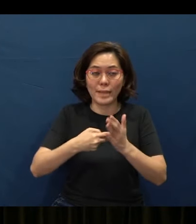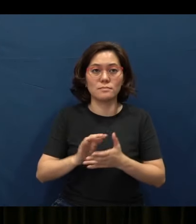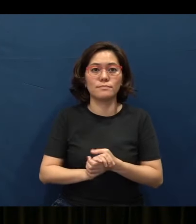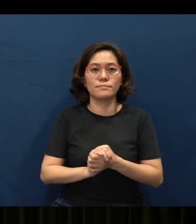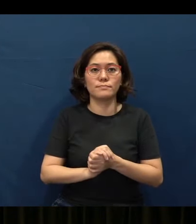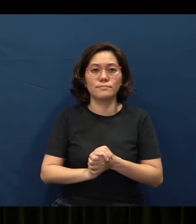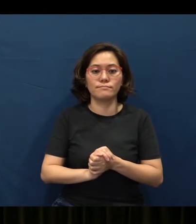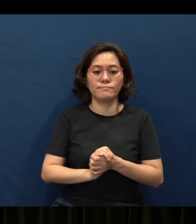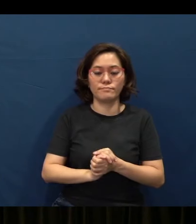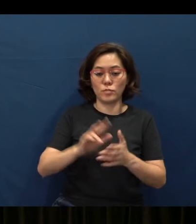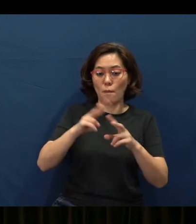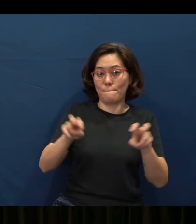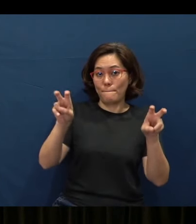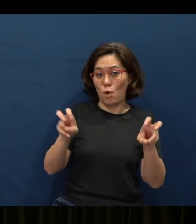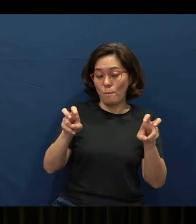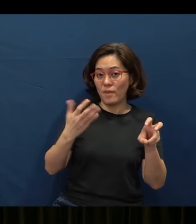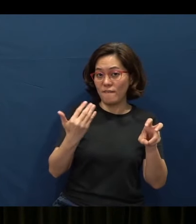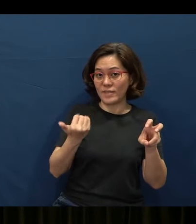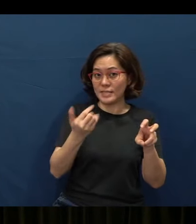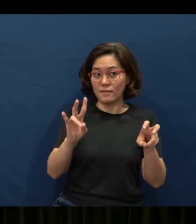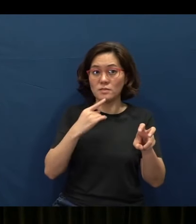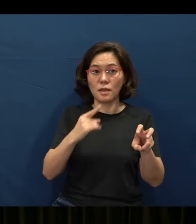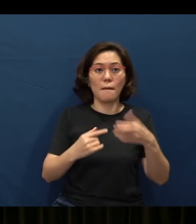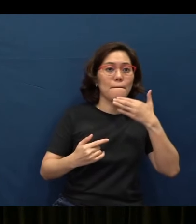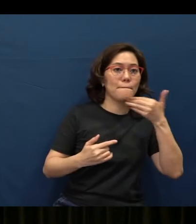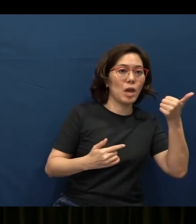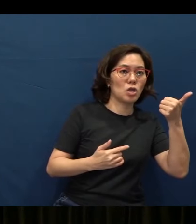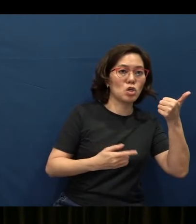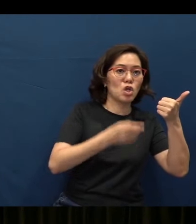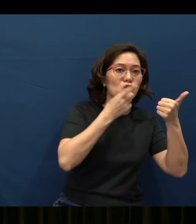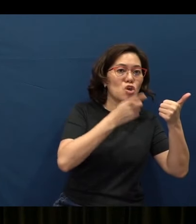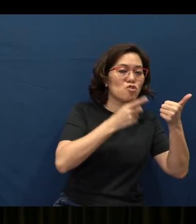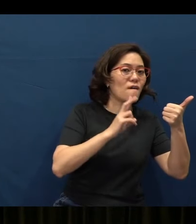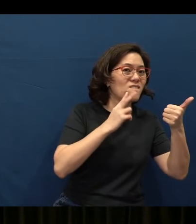And as Proverbs 15:17 says: “Better is a dinner of vegetables where